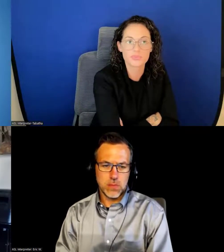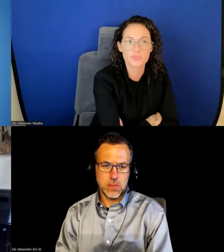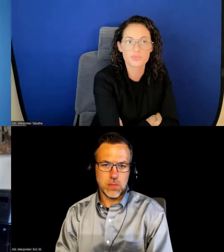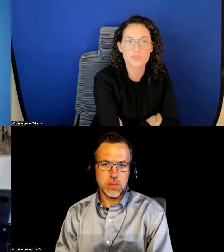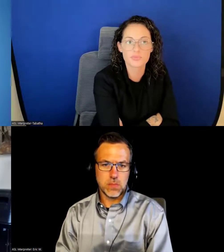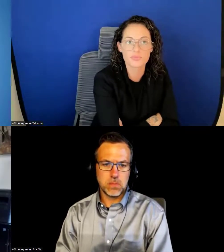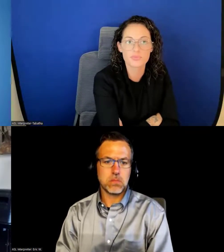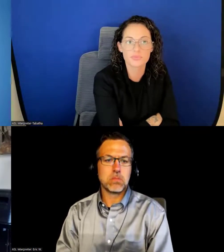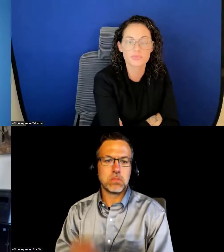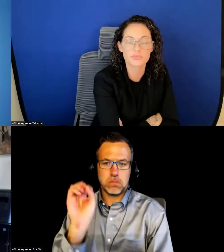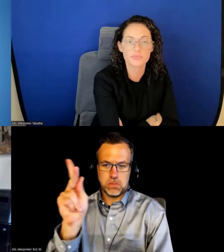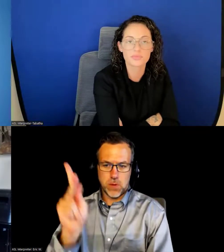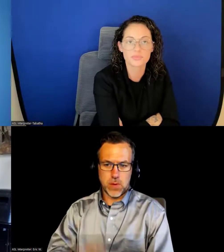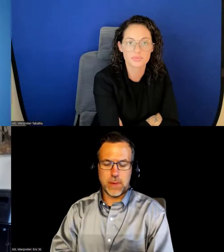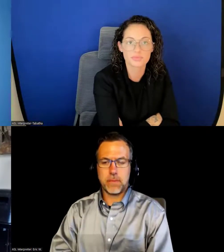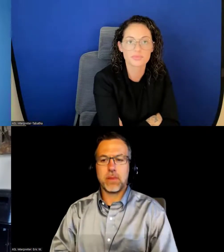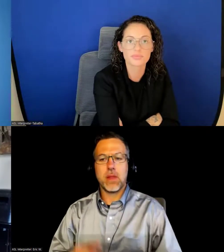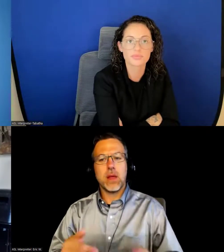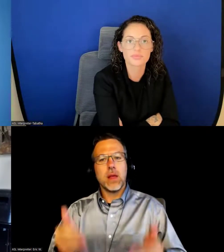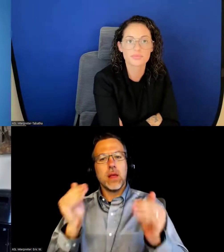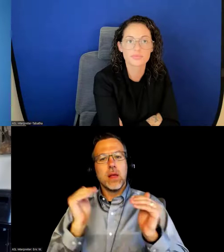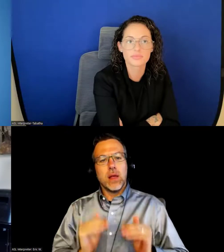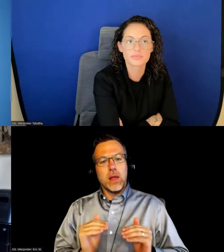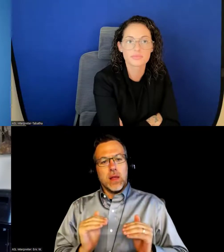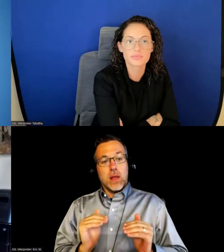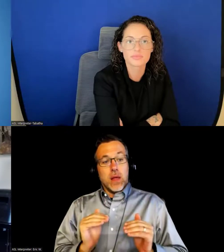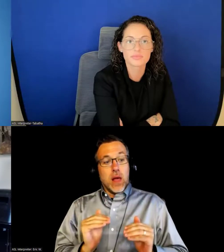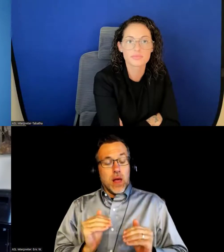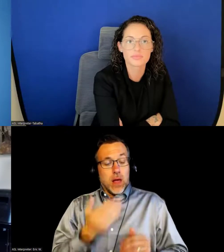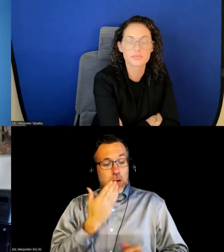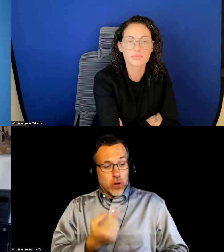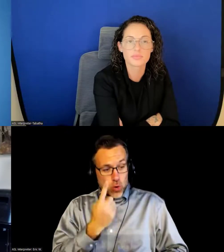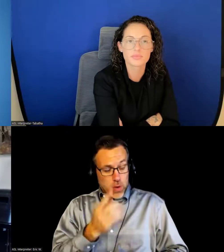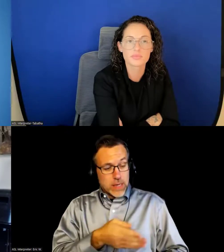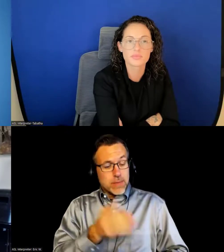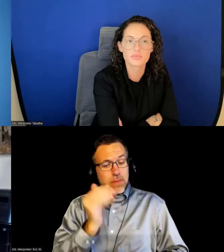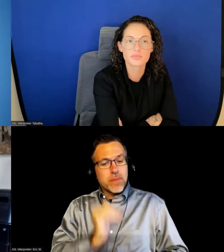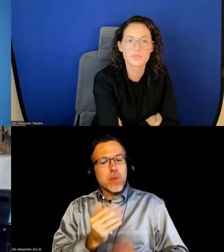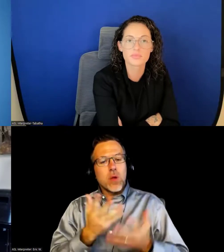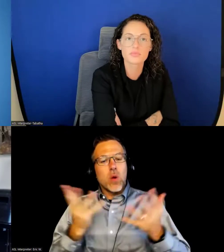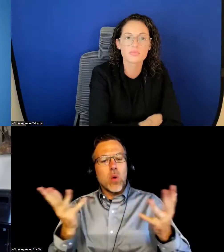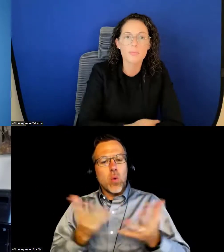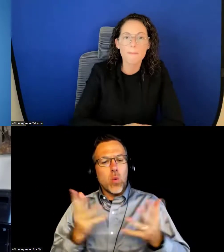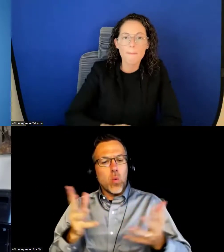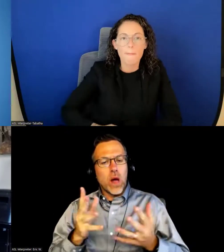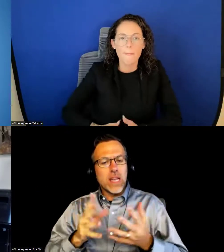Omar McCrimmon: Okay. So this is a good one. What's the overall success rate